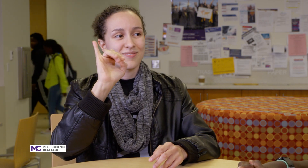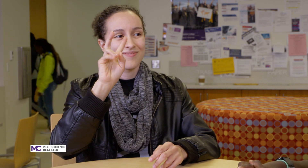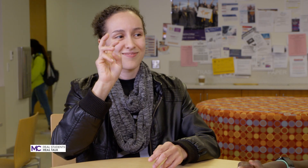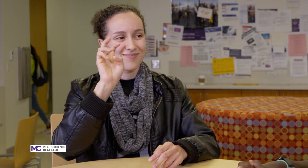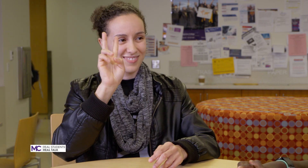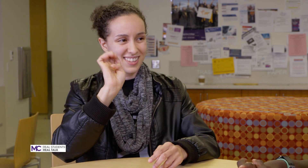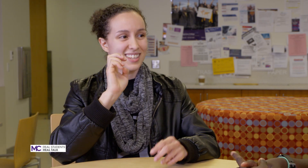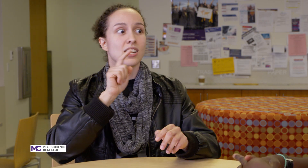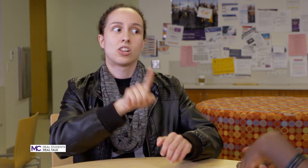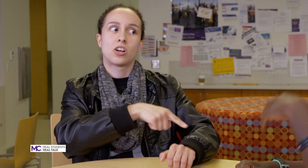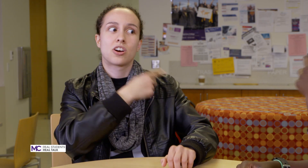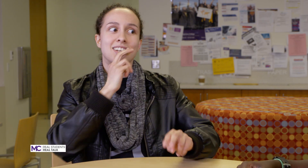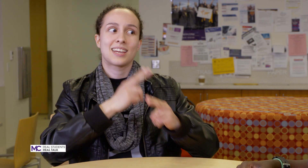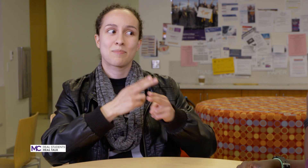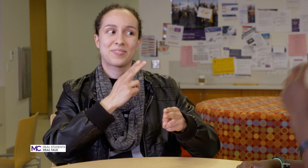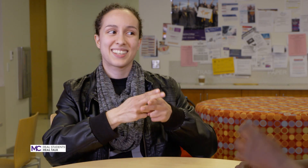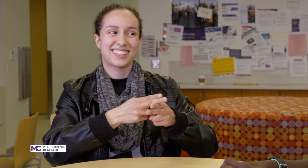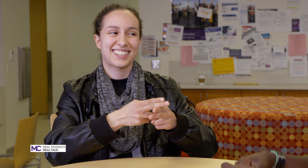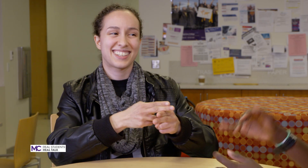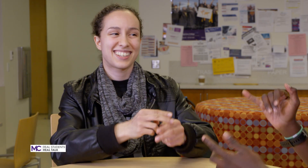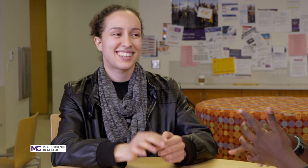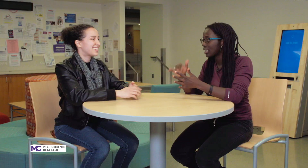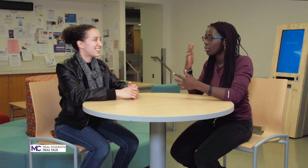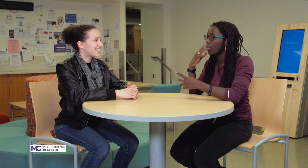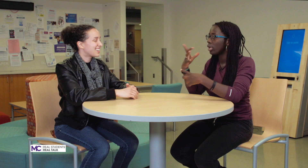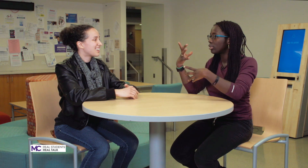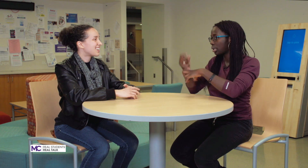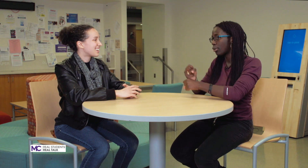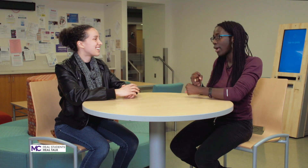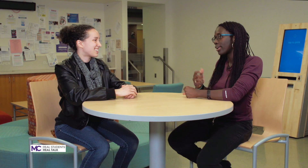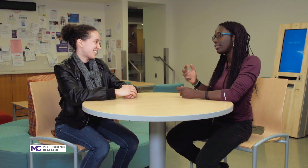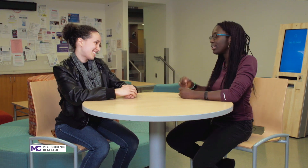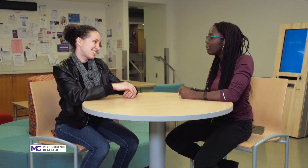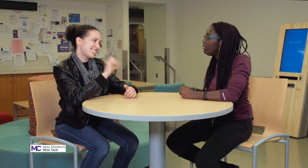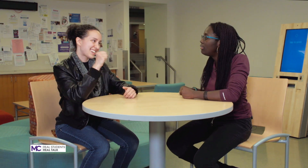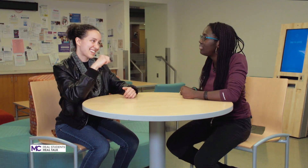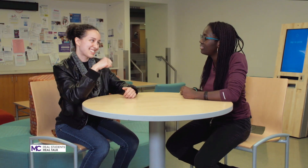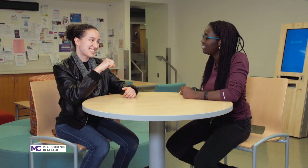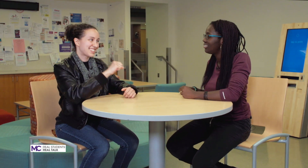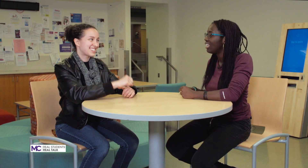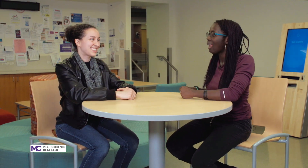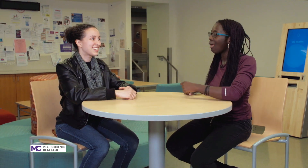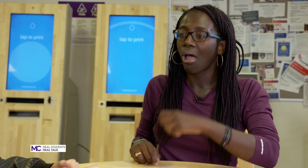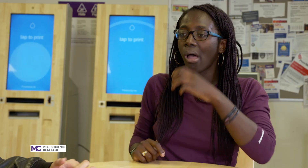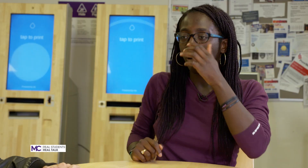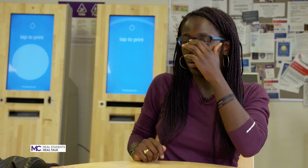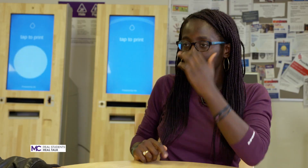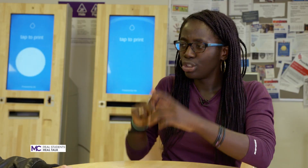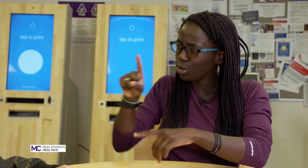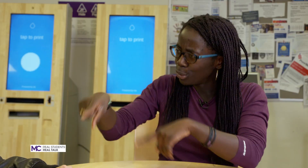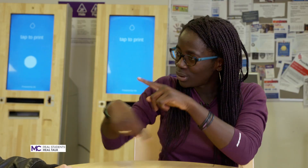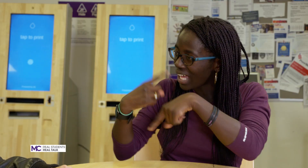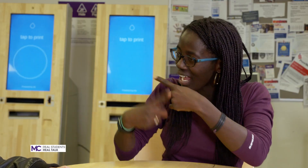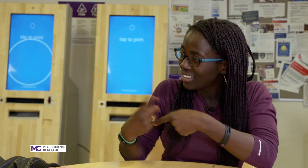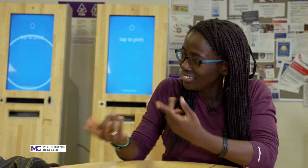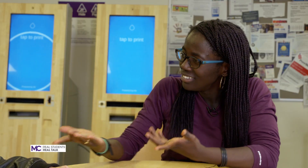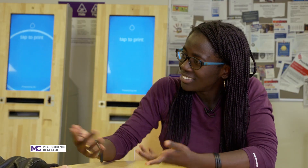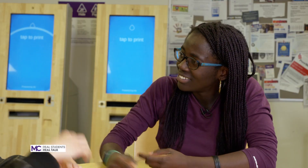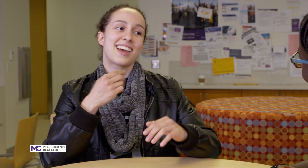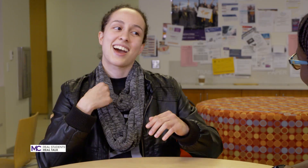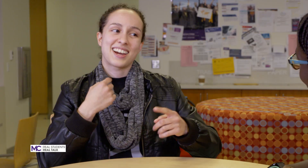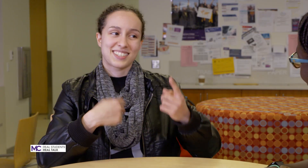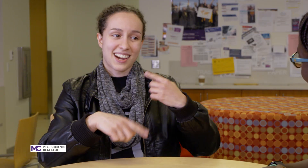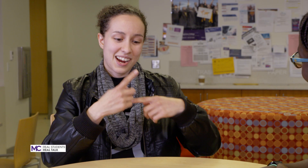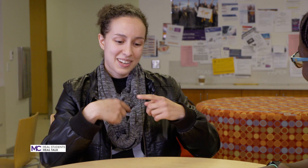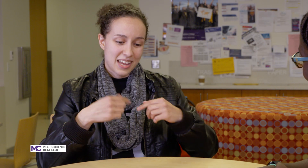it's a long name yes you sign I sign and